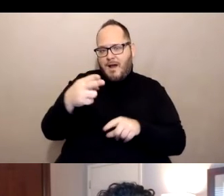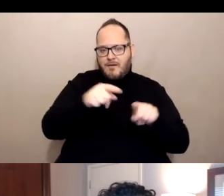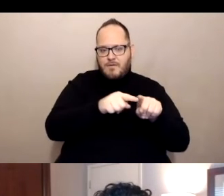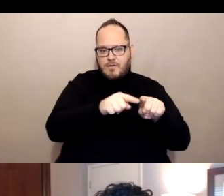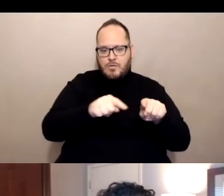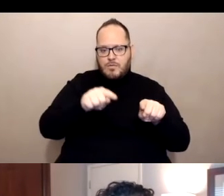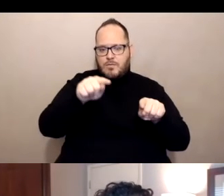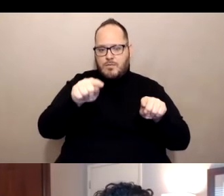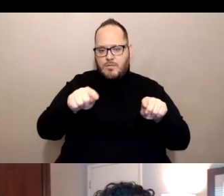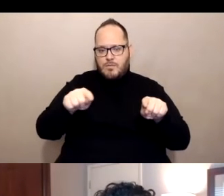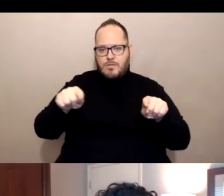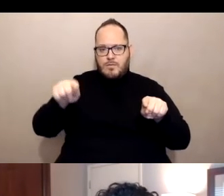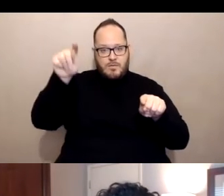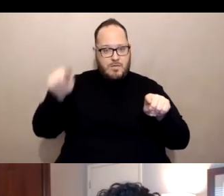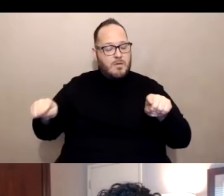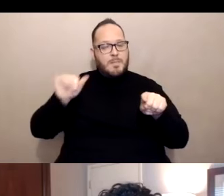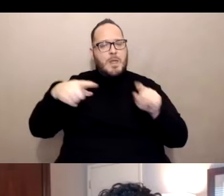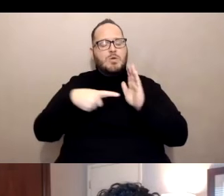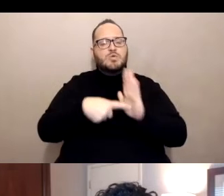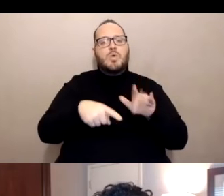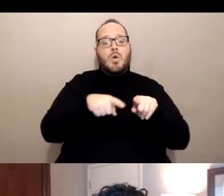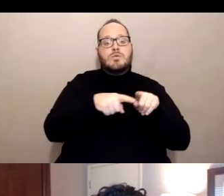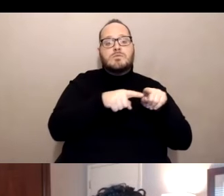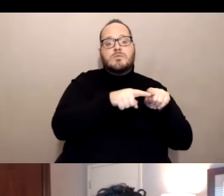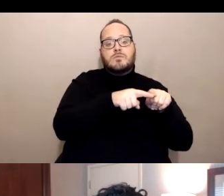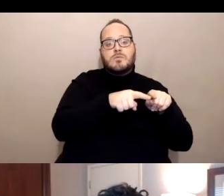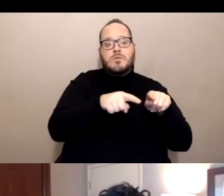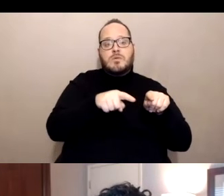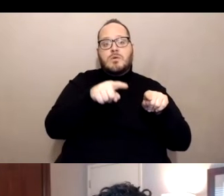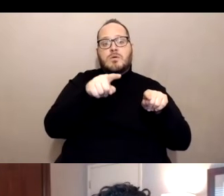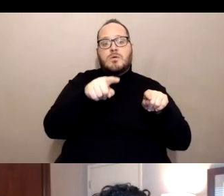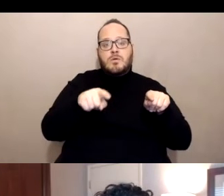a little blue blip which represents the COVID cases